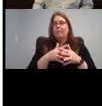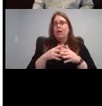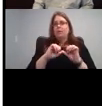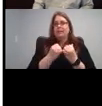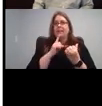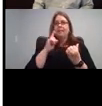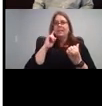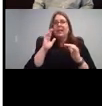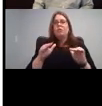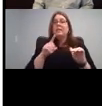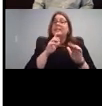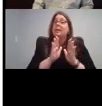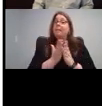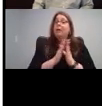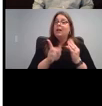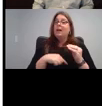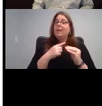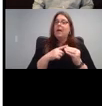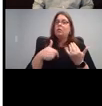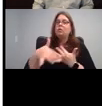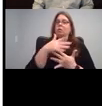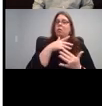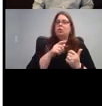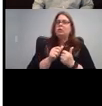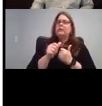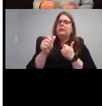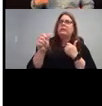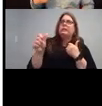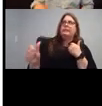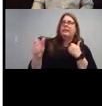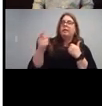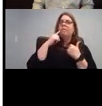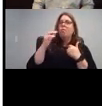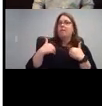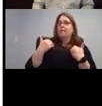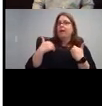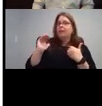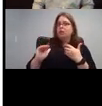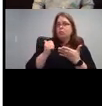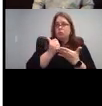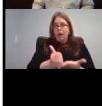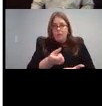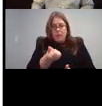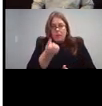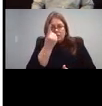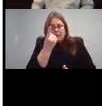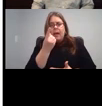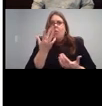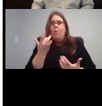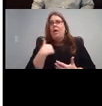about social distancing for young children to help them understand why we have to say each other right now. And it's a